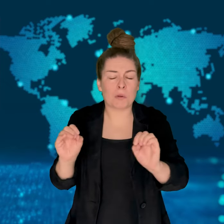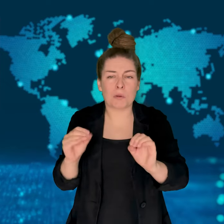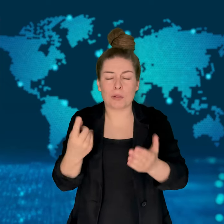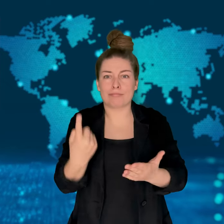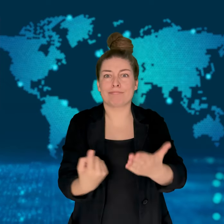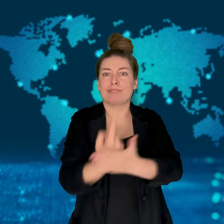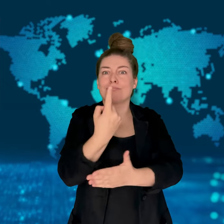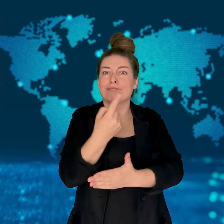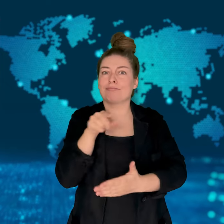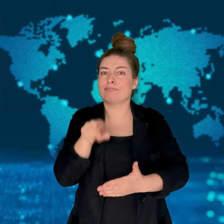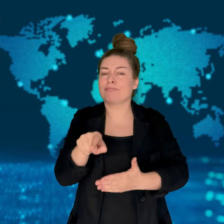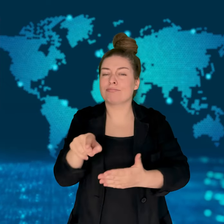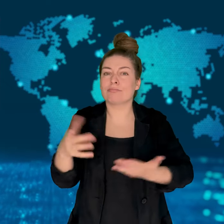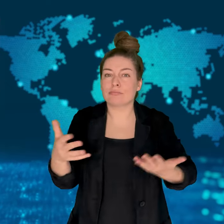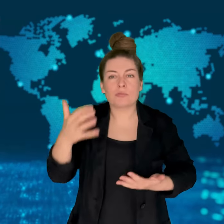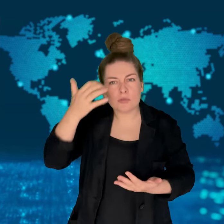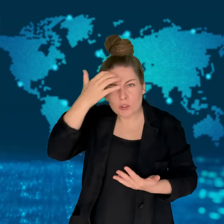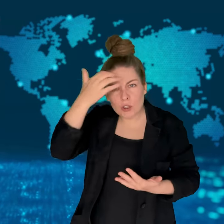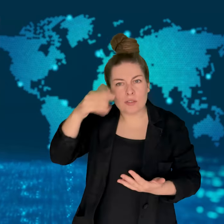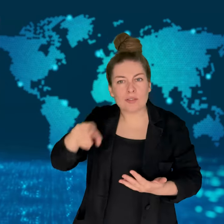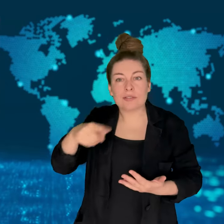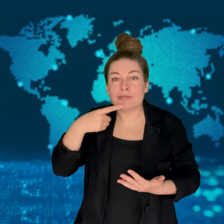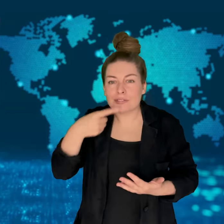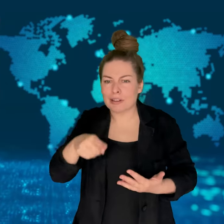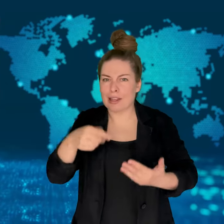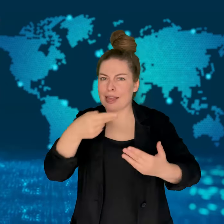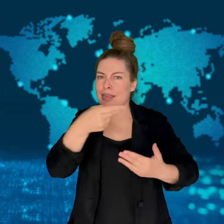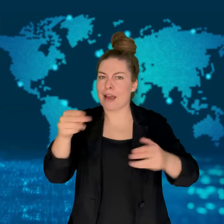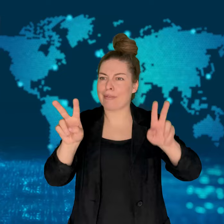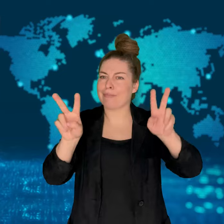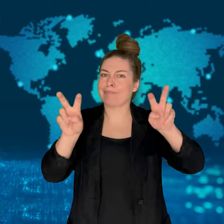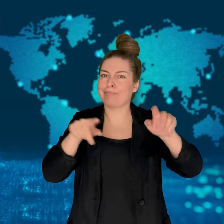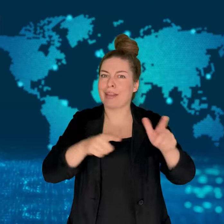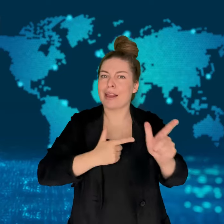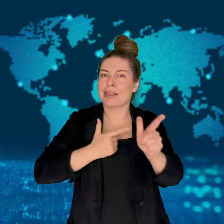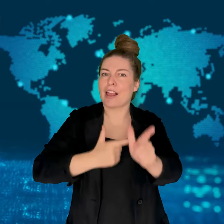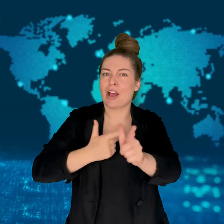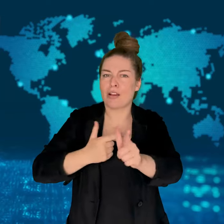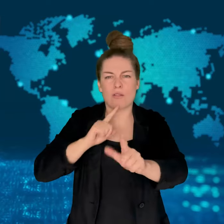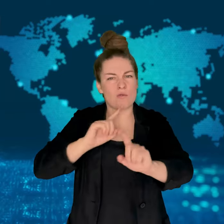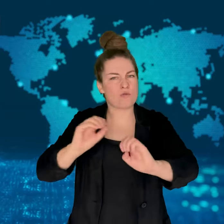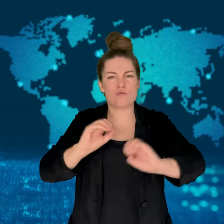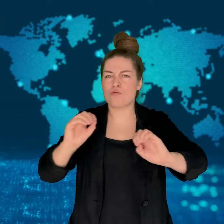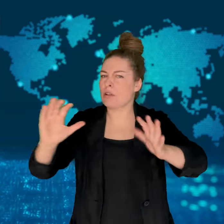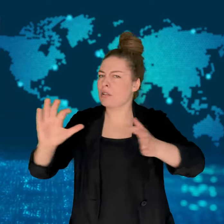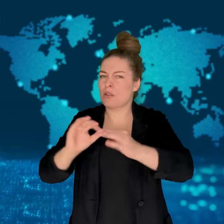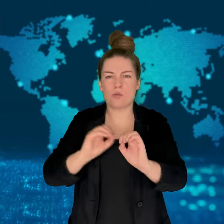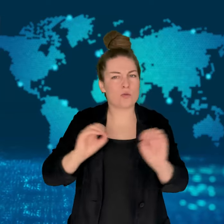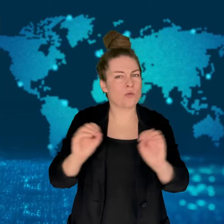He had never been arrested or charged with a crime.